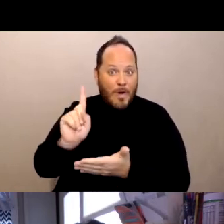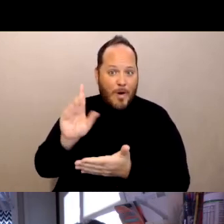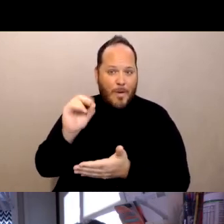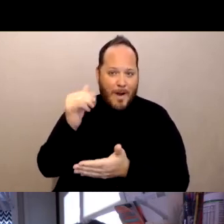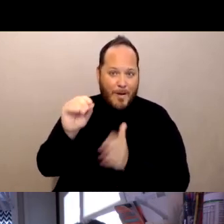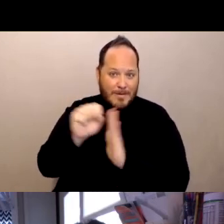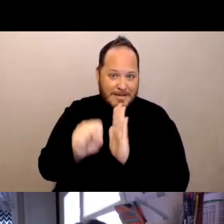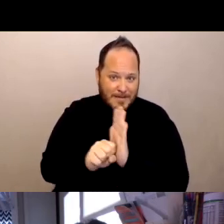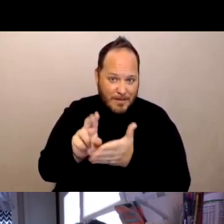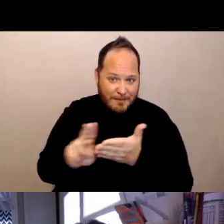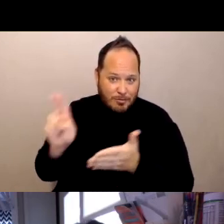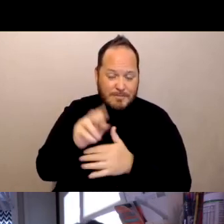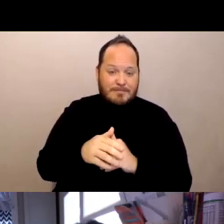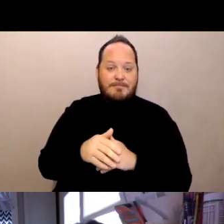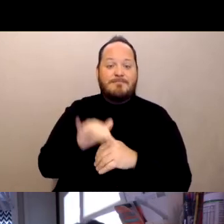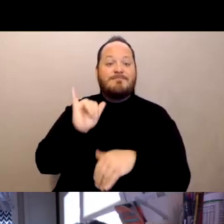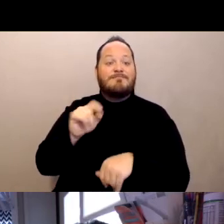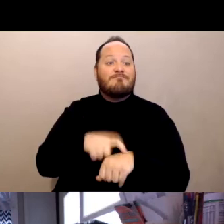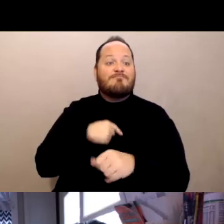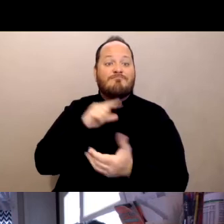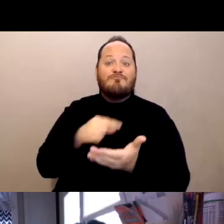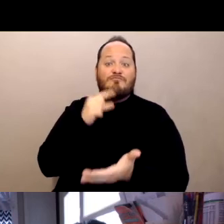the last place I wanted to be pretty much was Ohio.